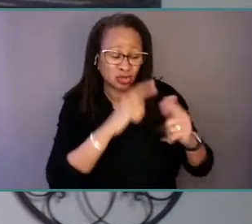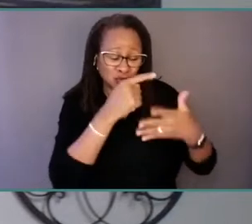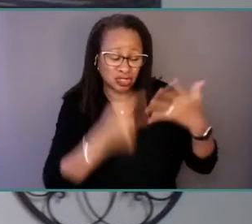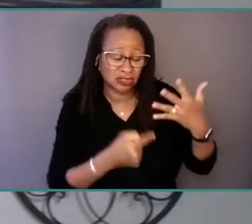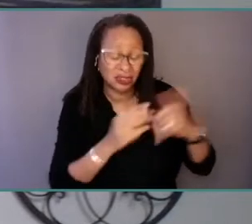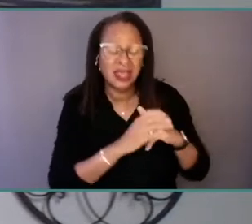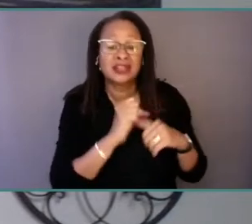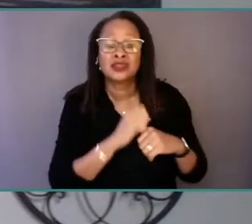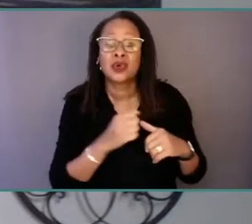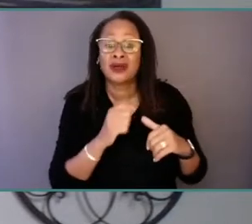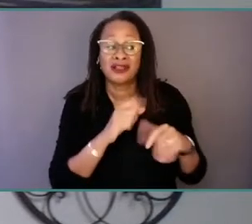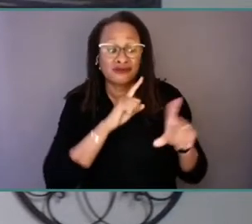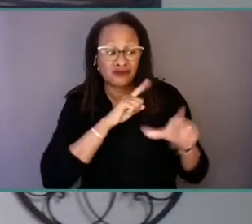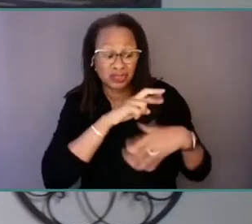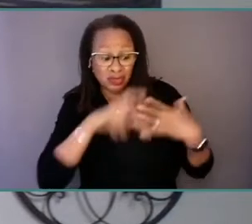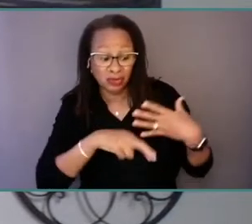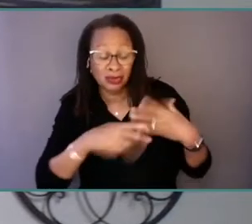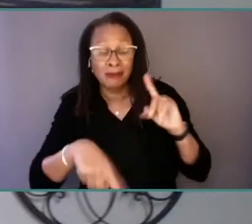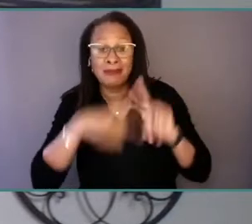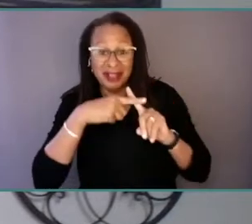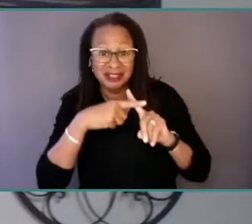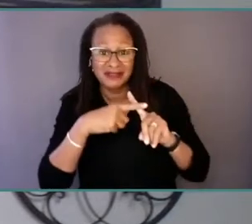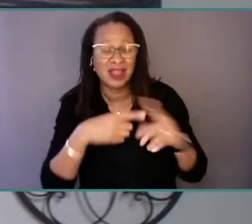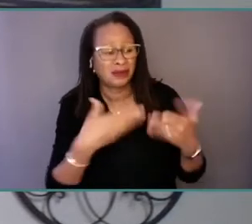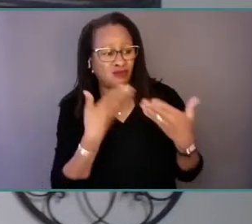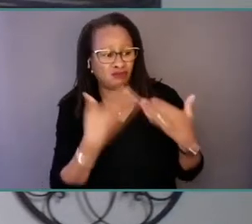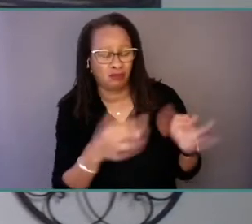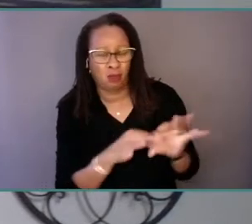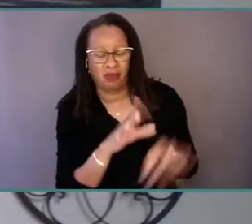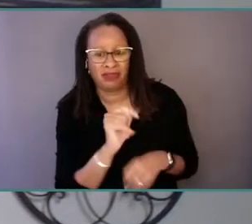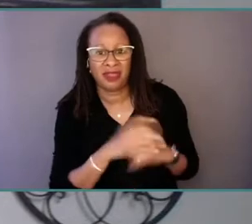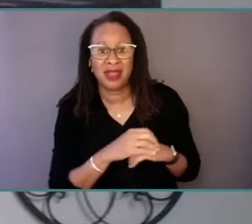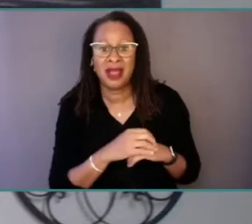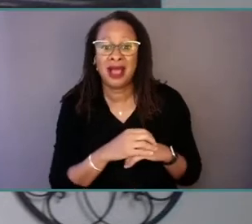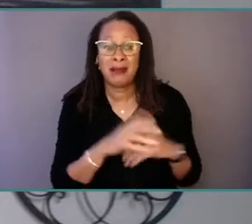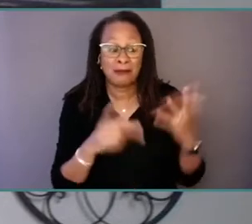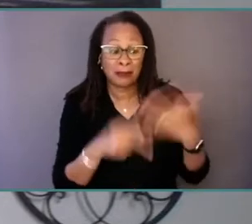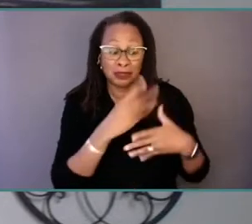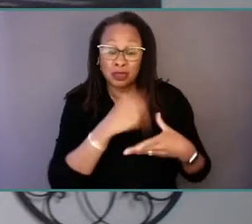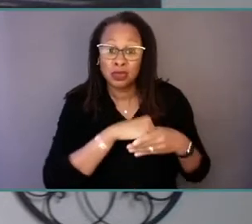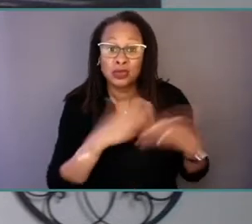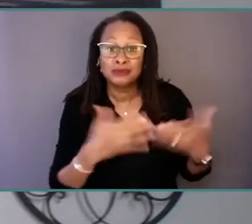These populations are, but not limited to, Black, Indigenous, and people of color,